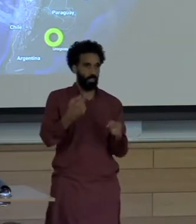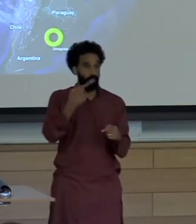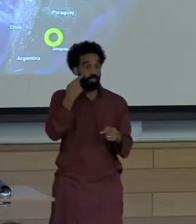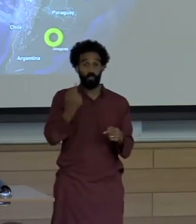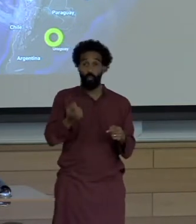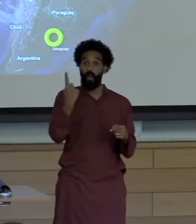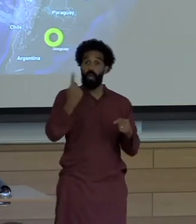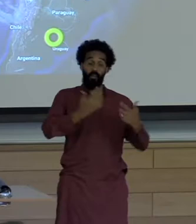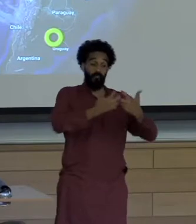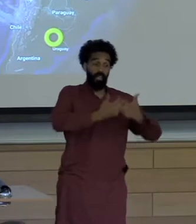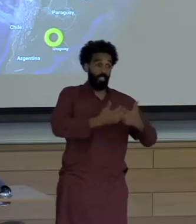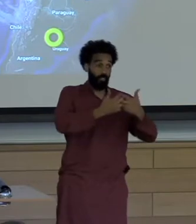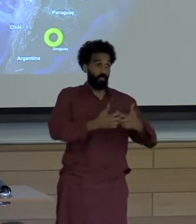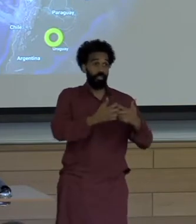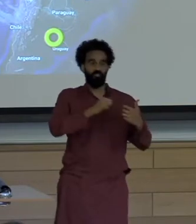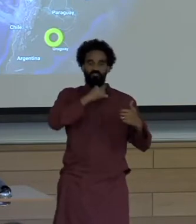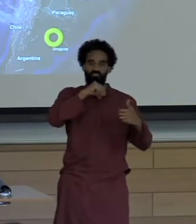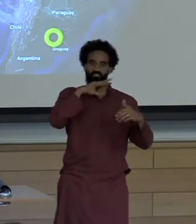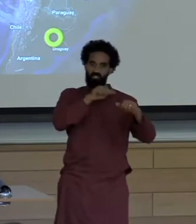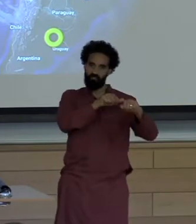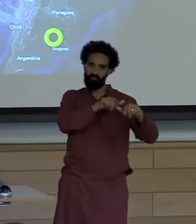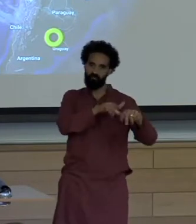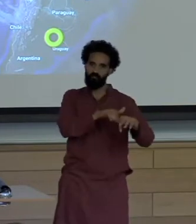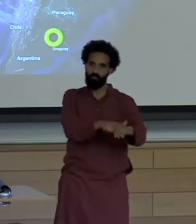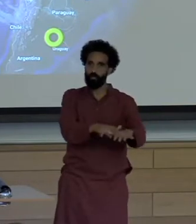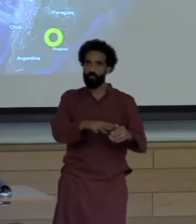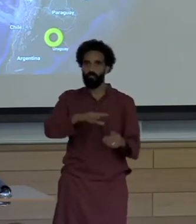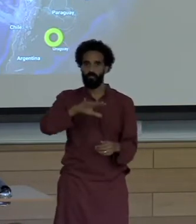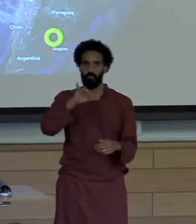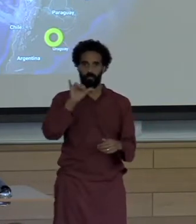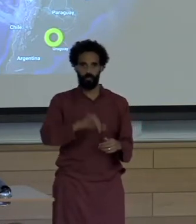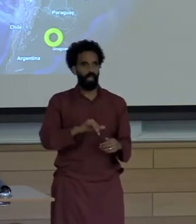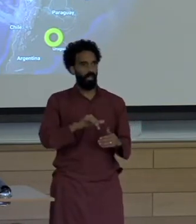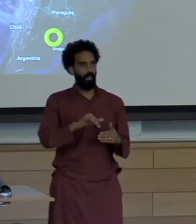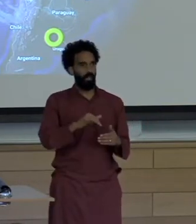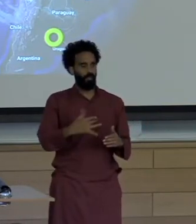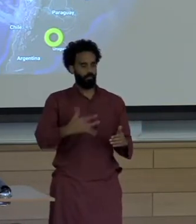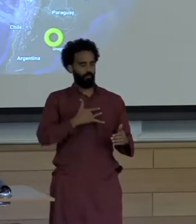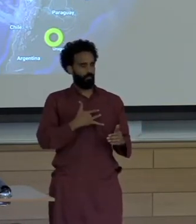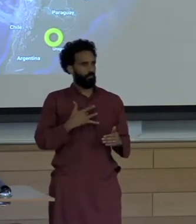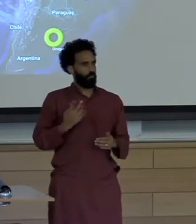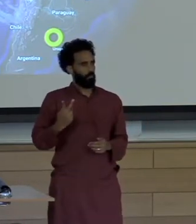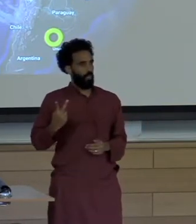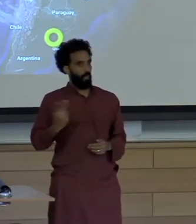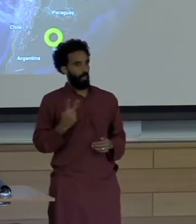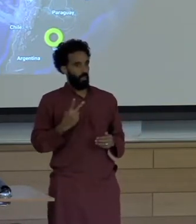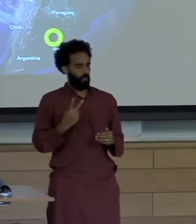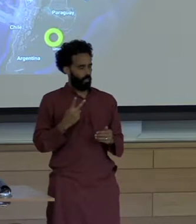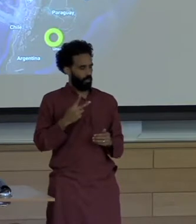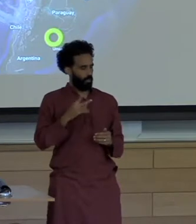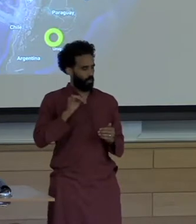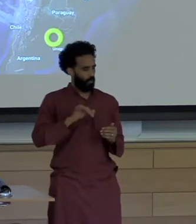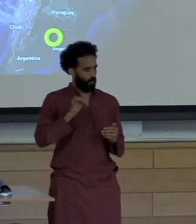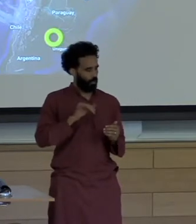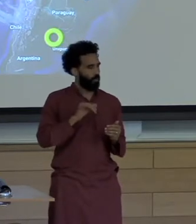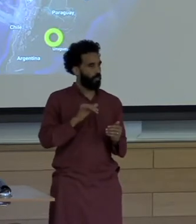Led us to look at how local and national news tell the stories of conflict when local communities